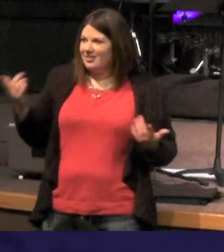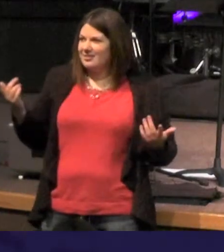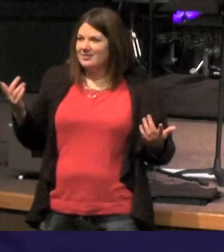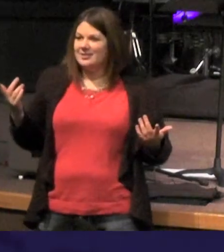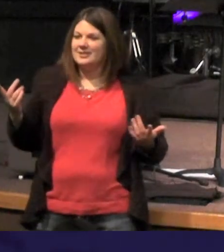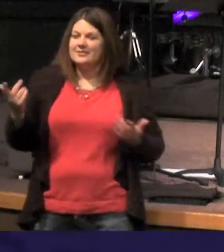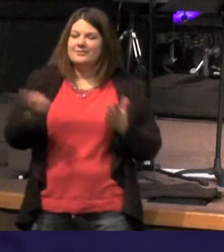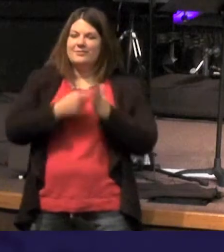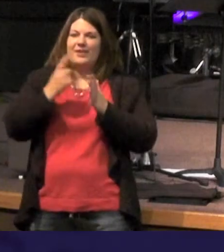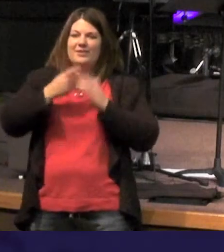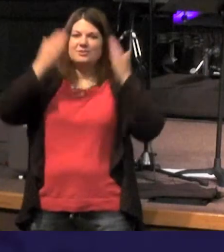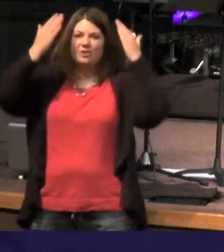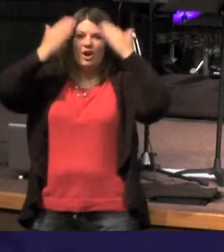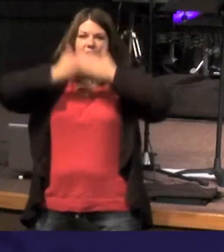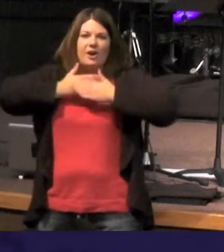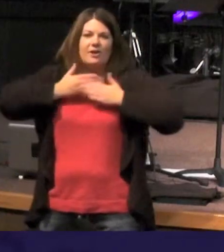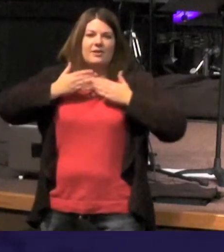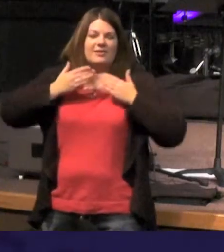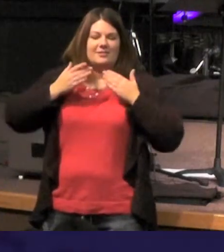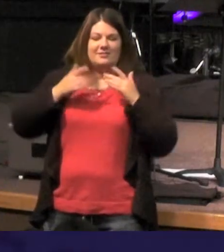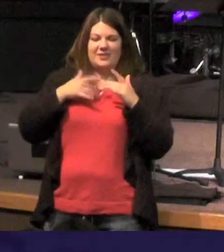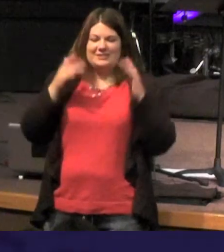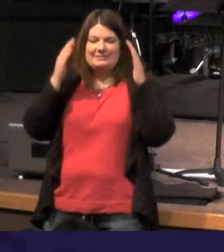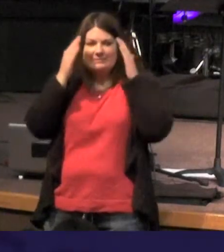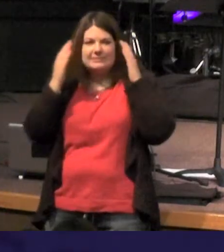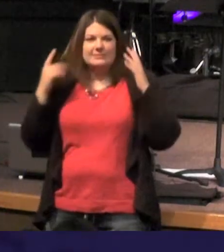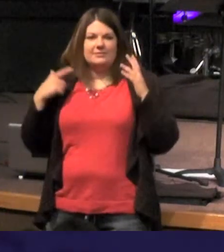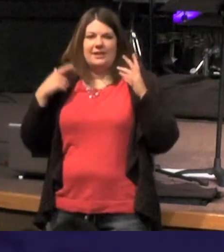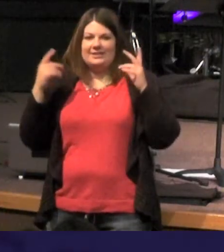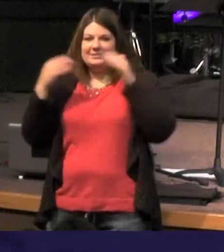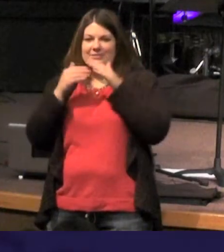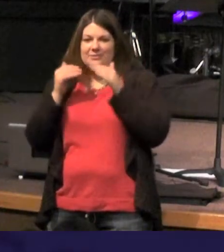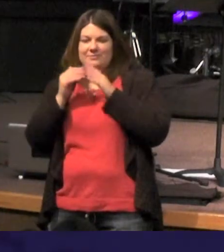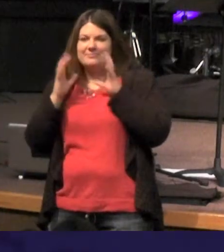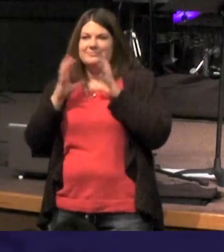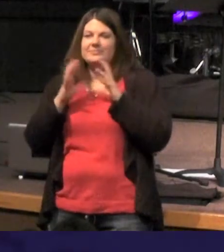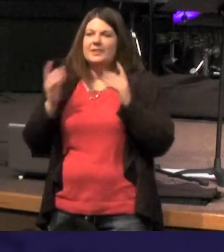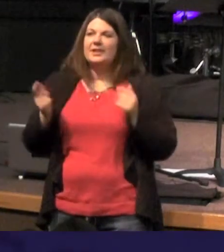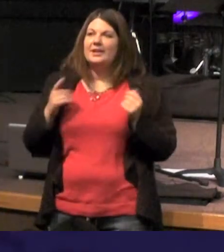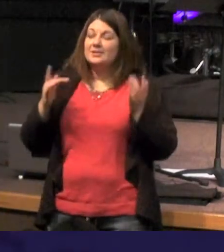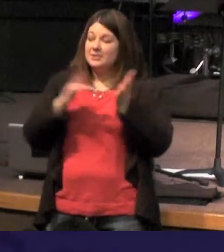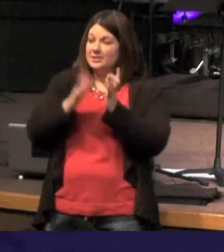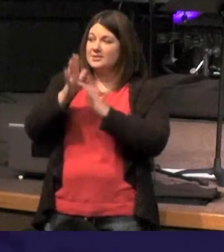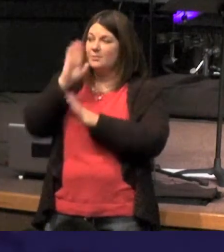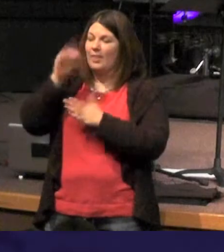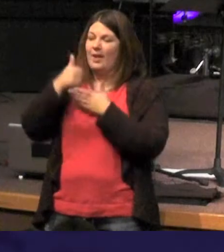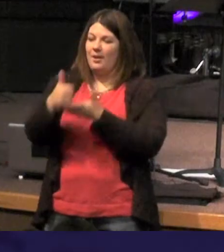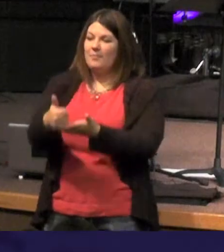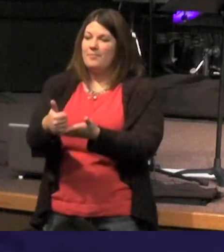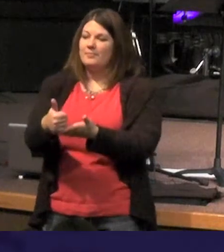that really feels like well you're claustrophobic Jesus will come and help - because Jesus